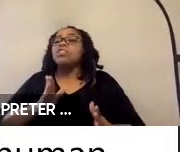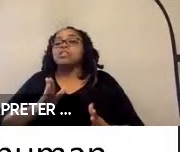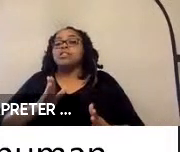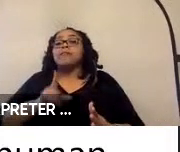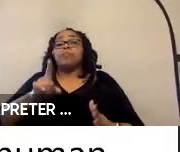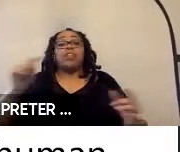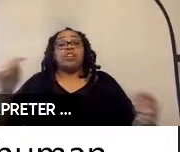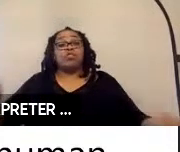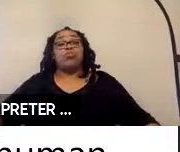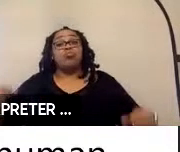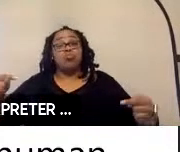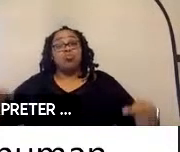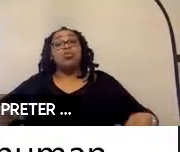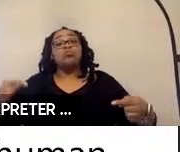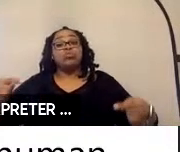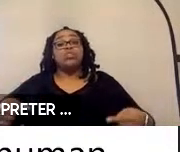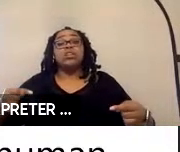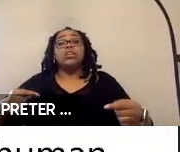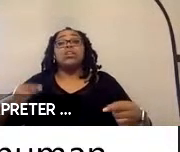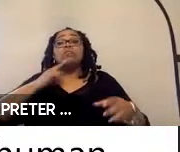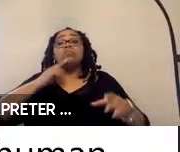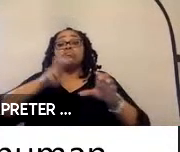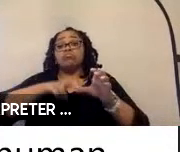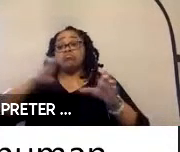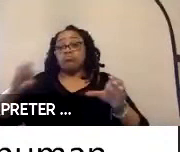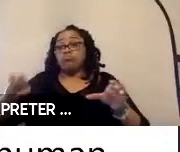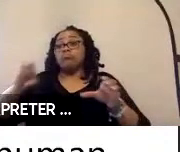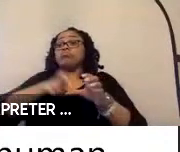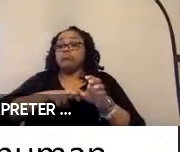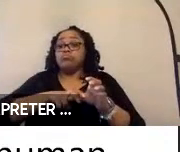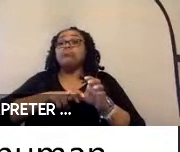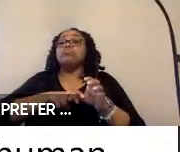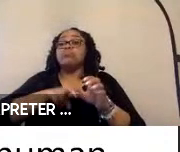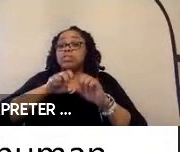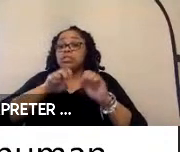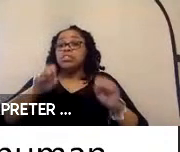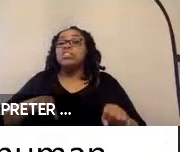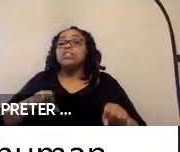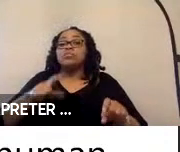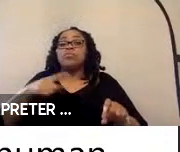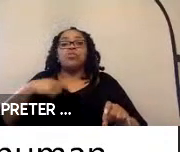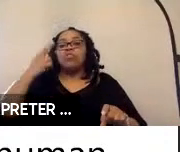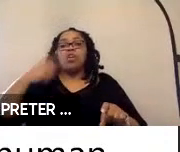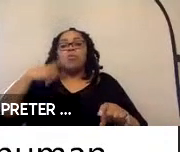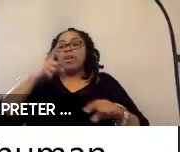securement loading and unloading system. We realize that we, we can’t, design towards